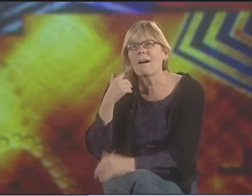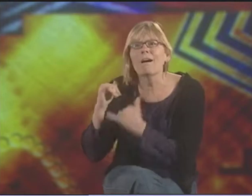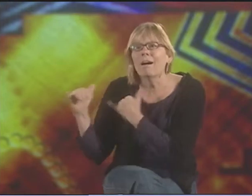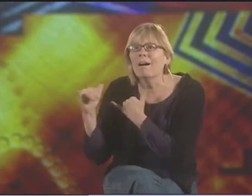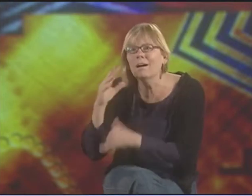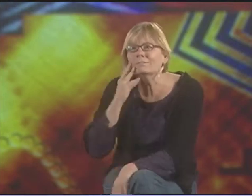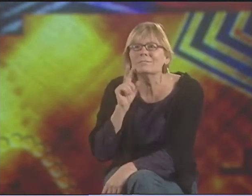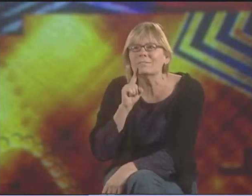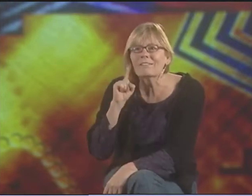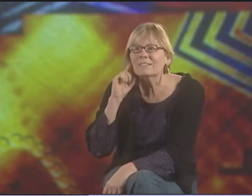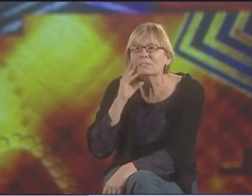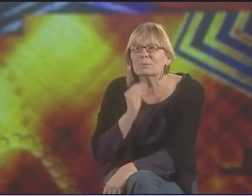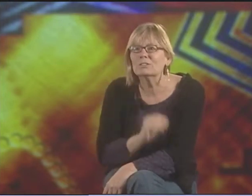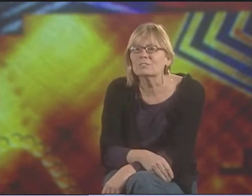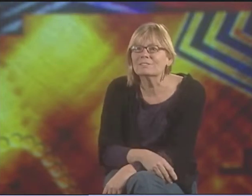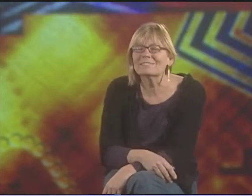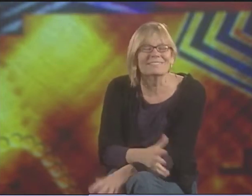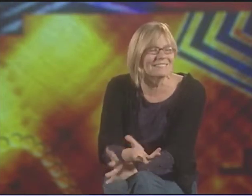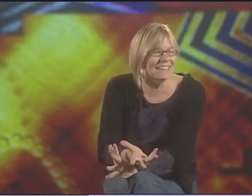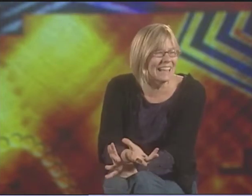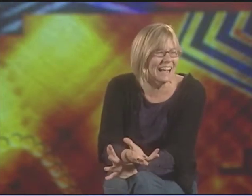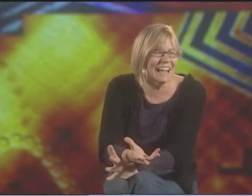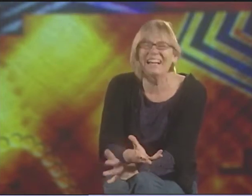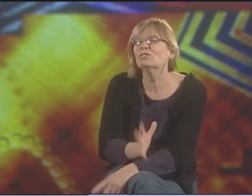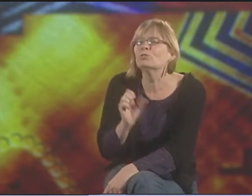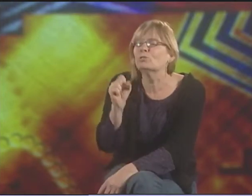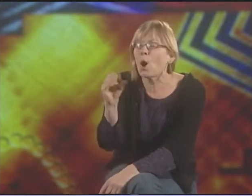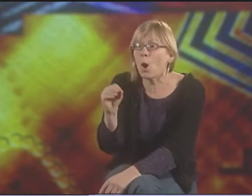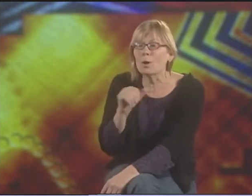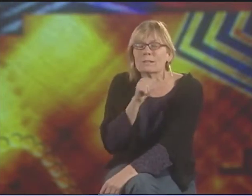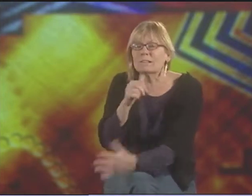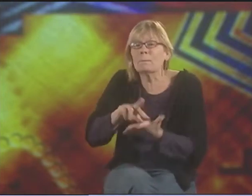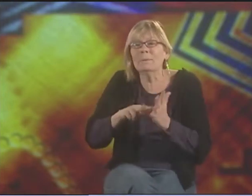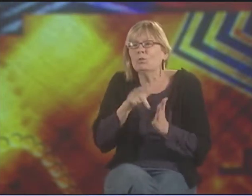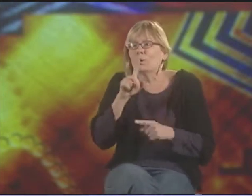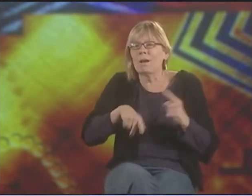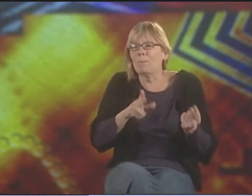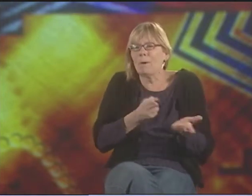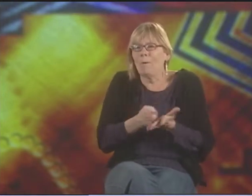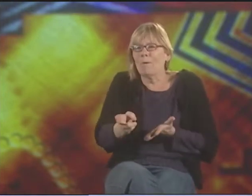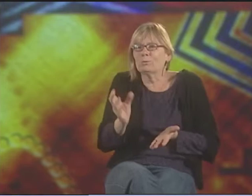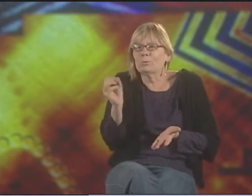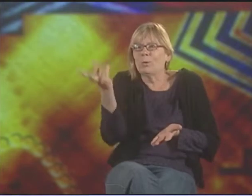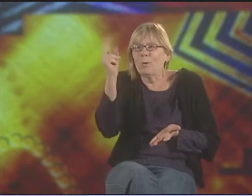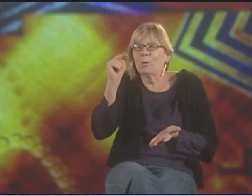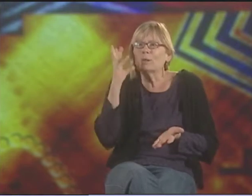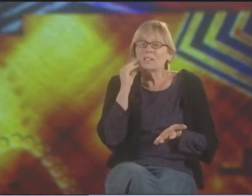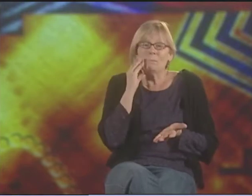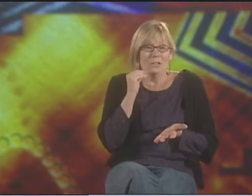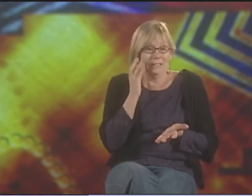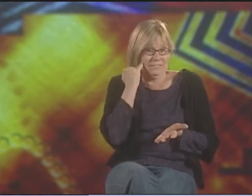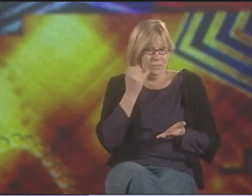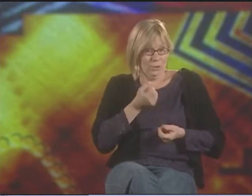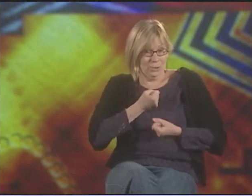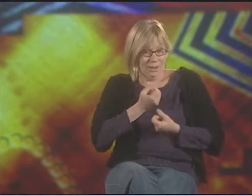AND I WAS READING THIS, AND IT WAS JUST THE SAME AS THE DEAF EXPERIENCE. IT'S AMAZING HOW PARALLEL IT IS.